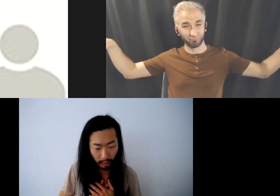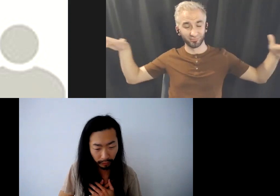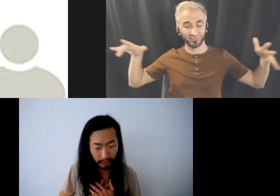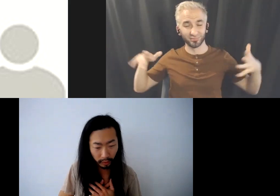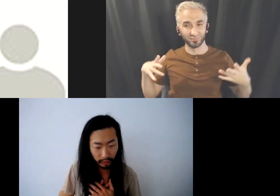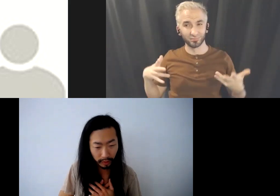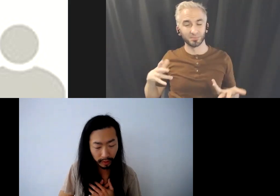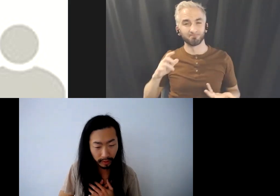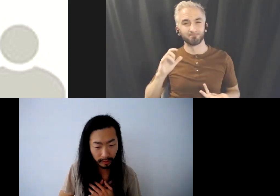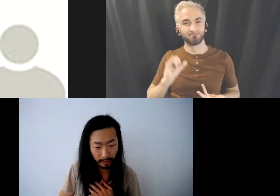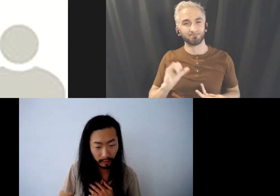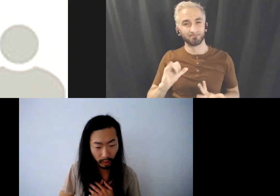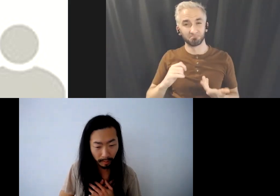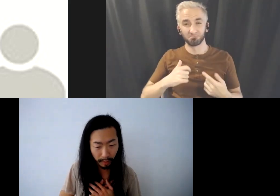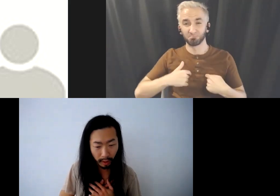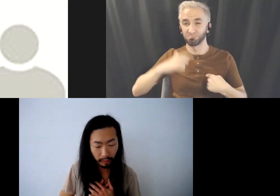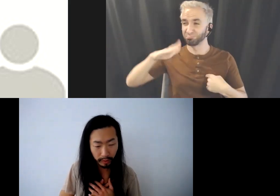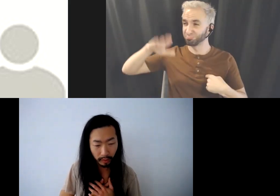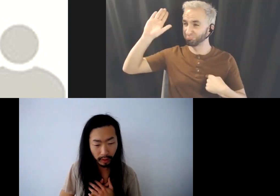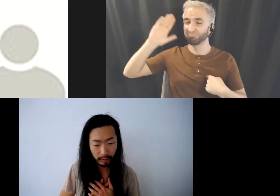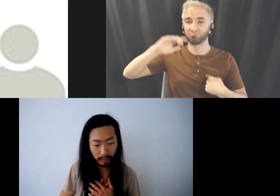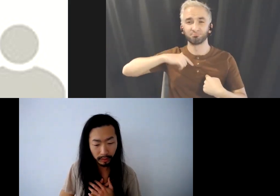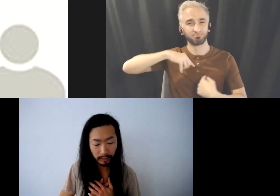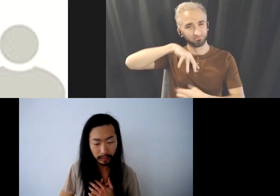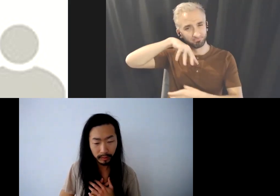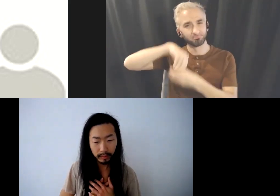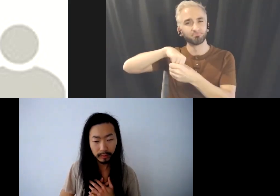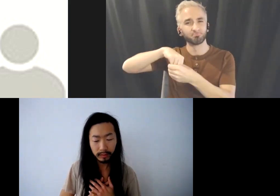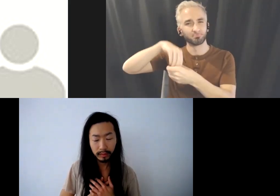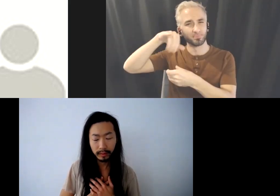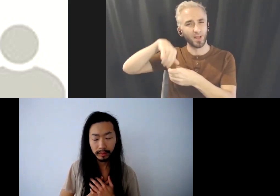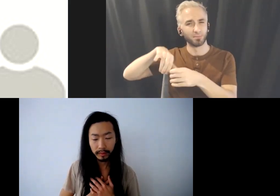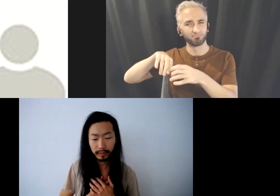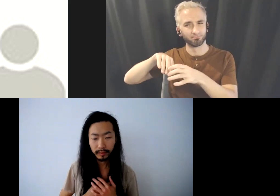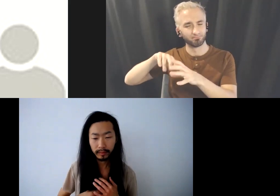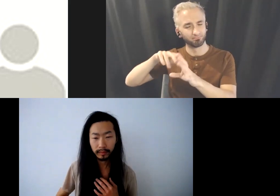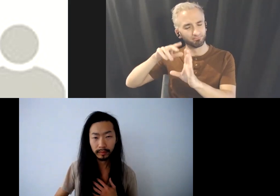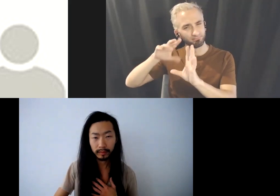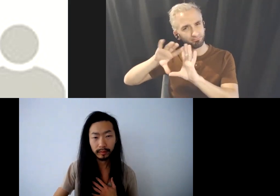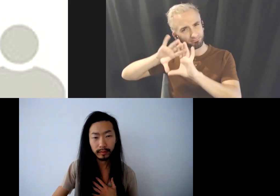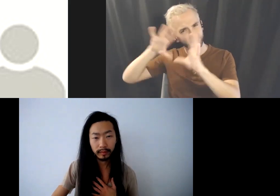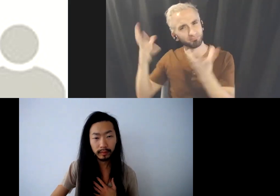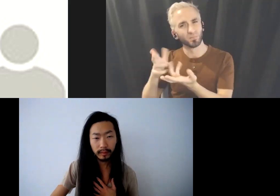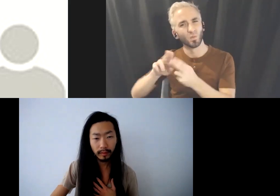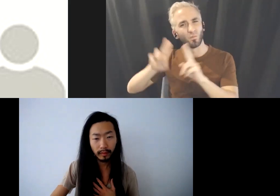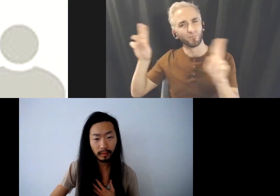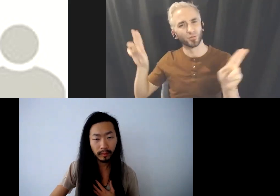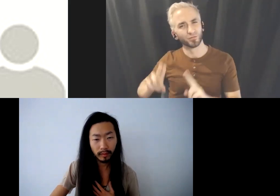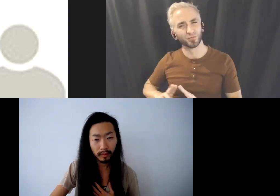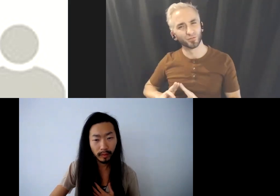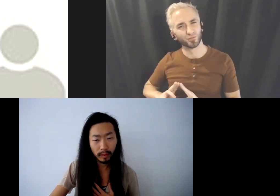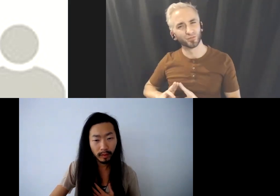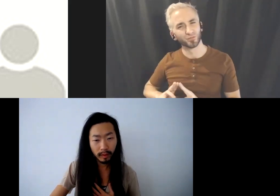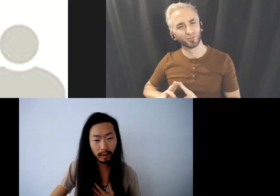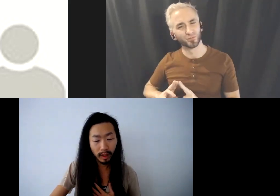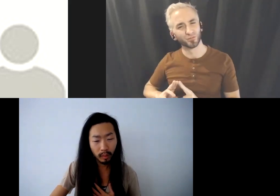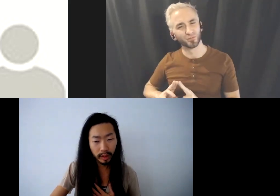of this universe, one part of this whole calls me.